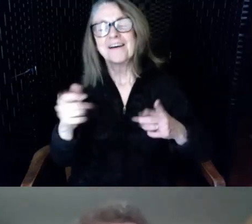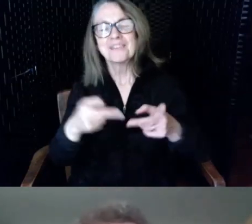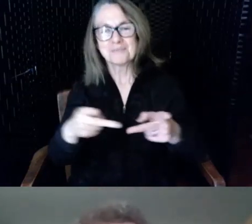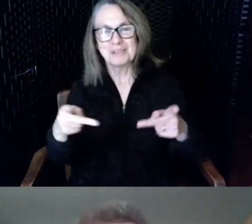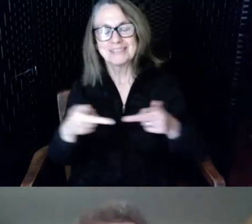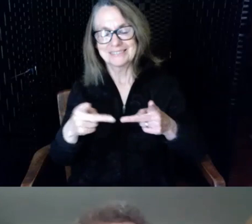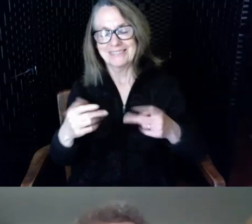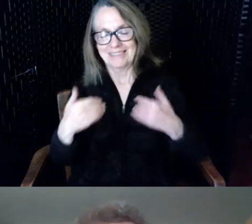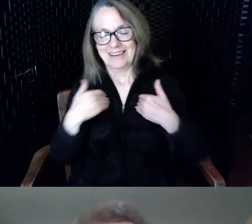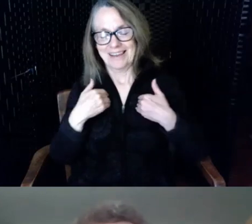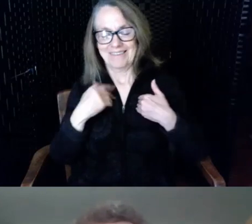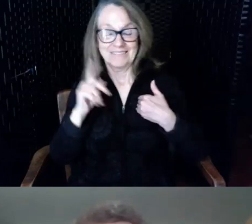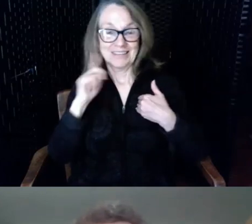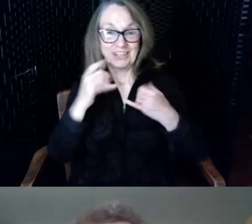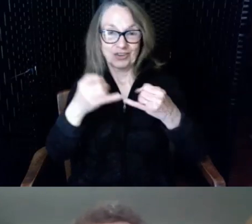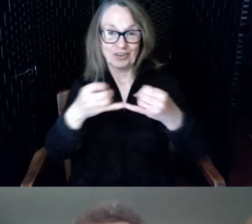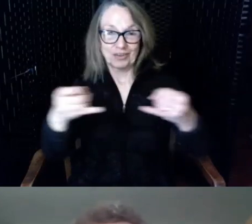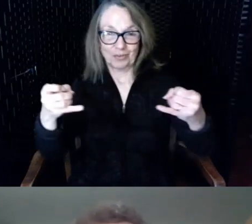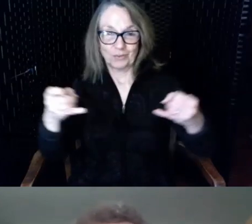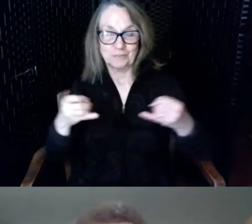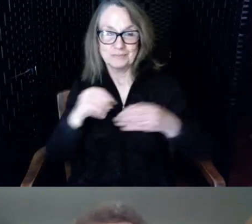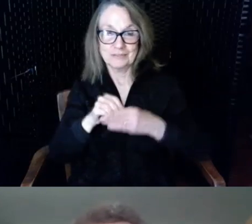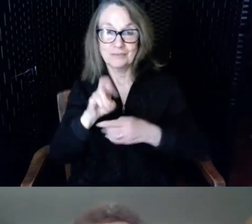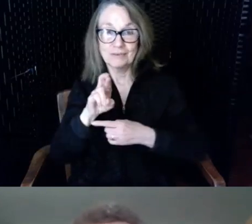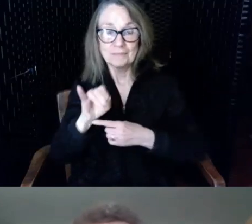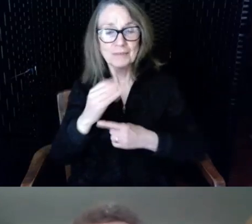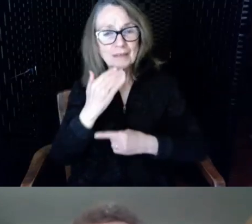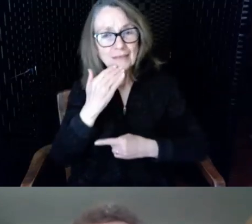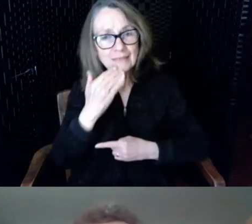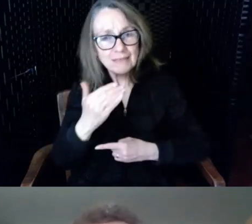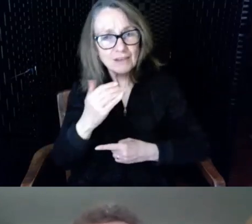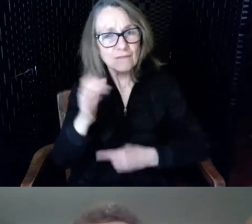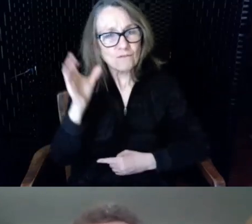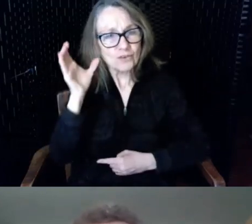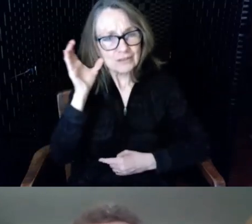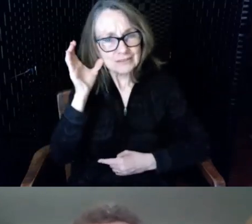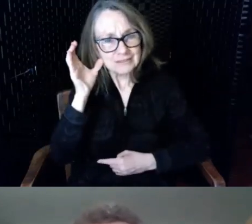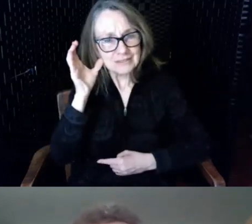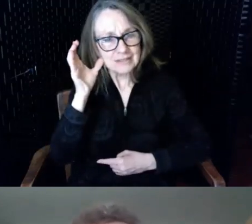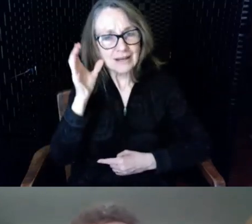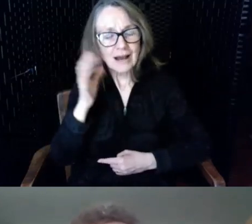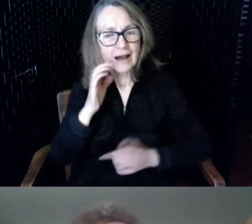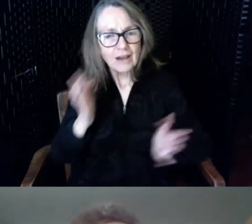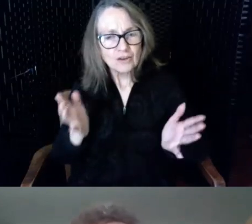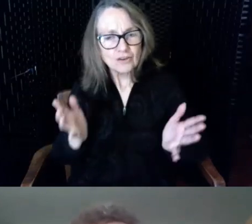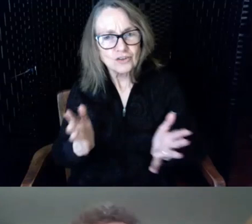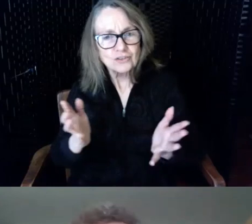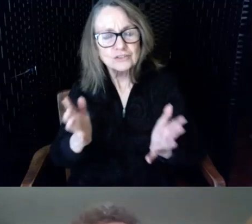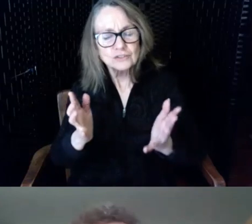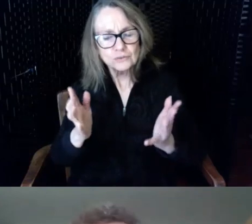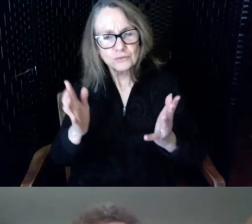you all for participating and audience encourage you to take a look at